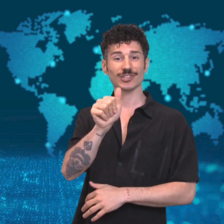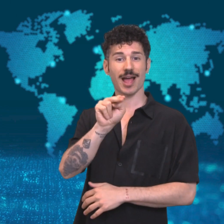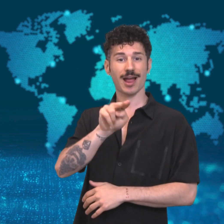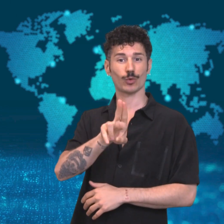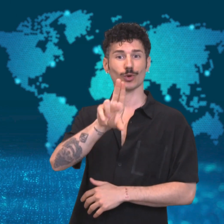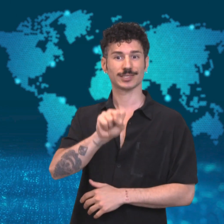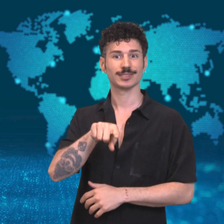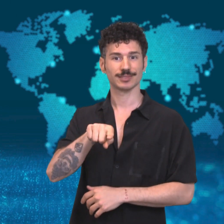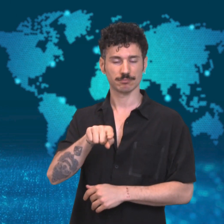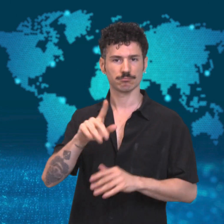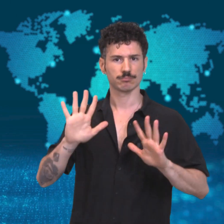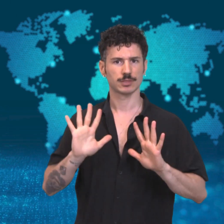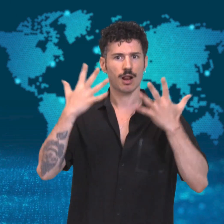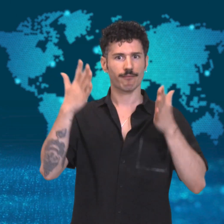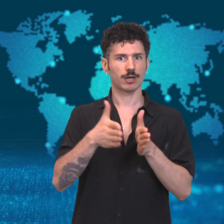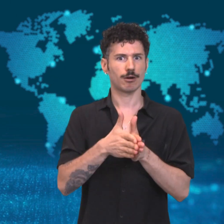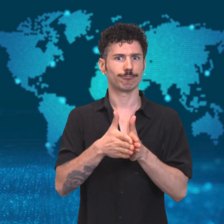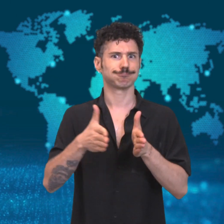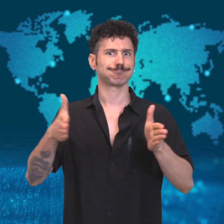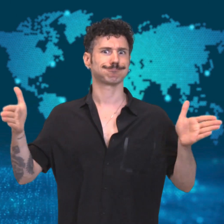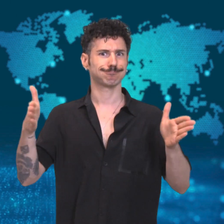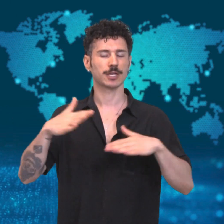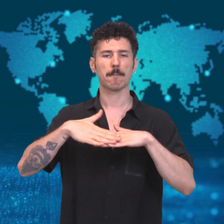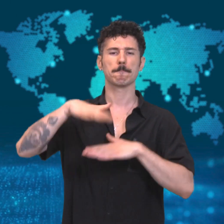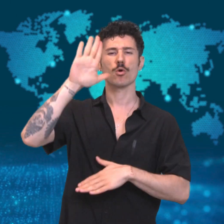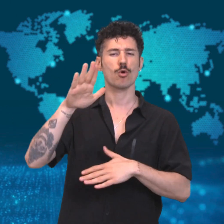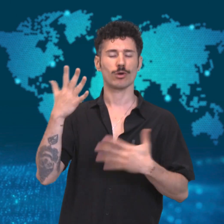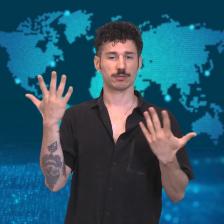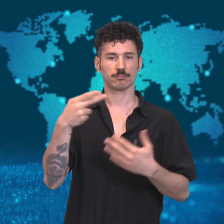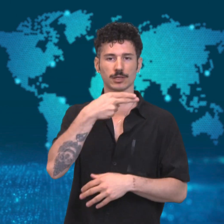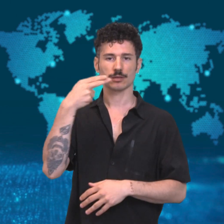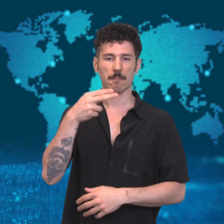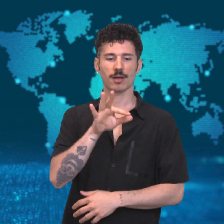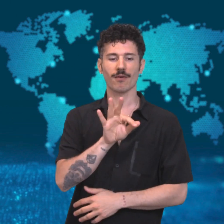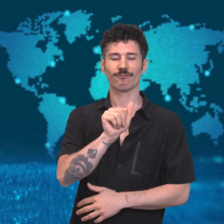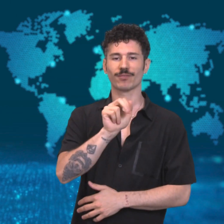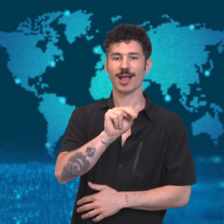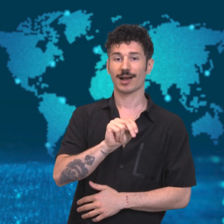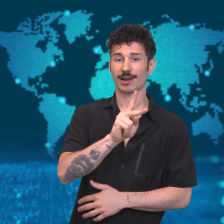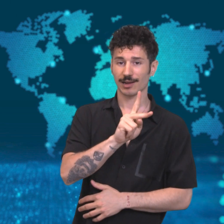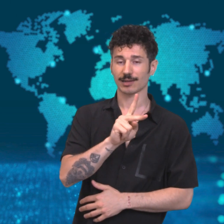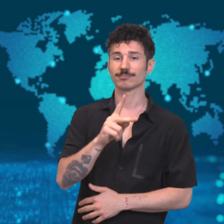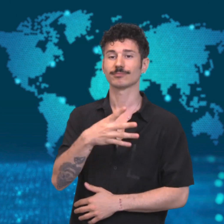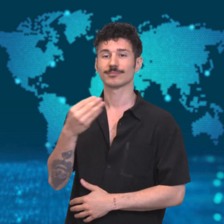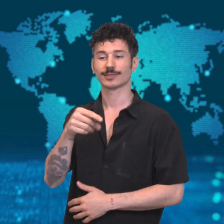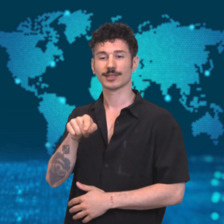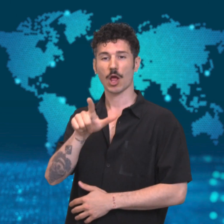Records, the longest living Janus cat was named Frank